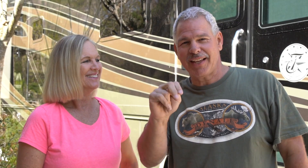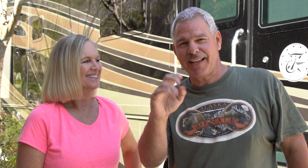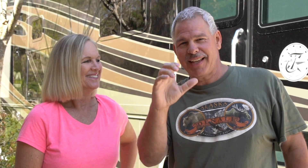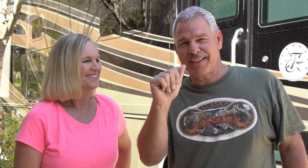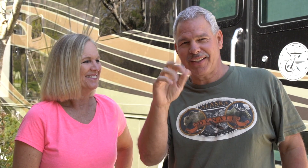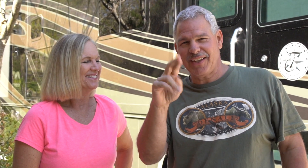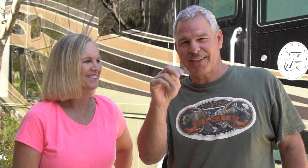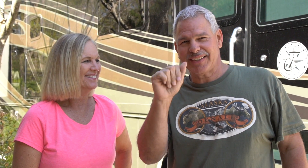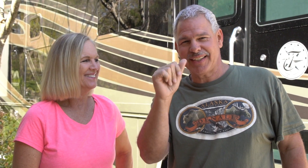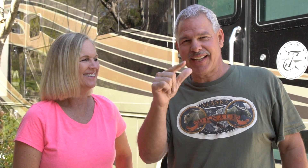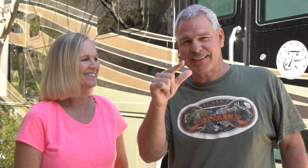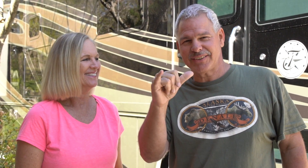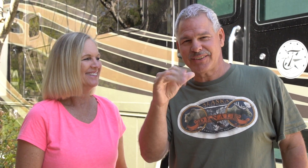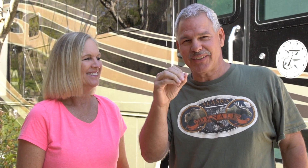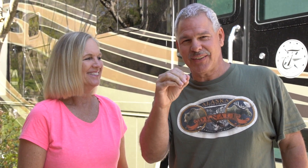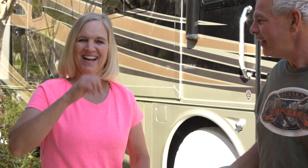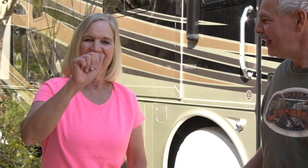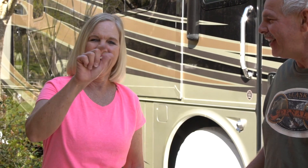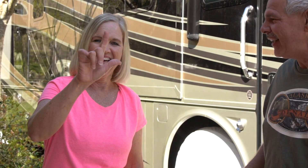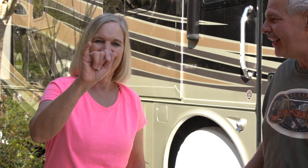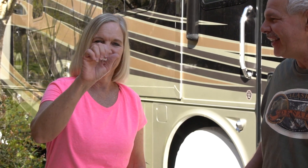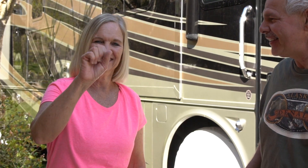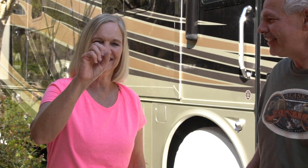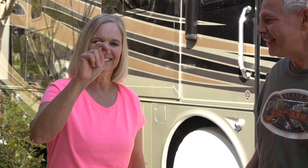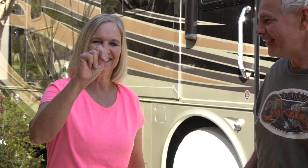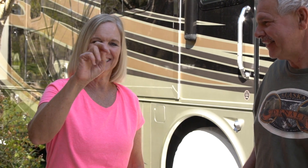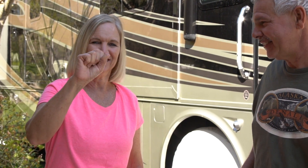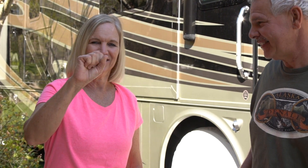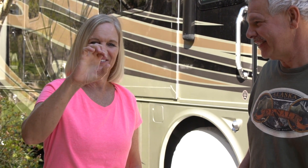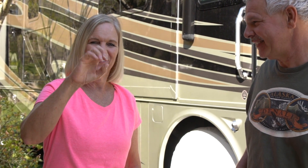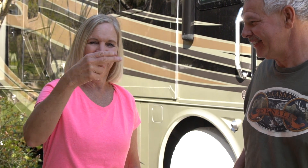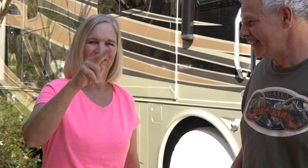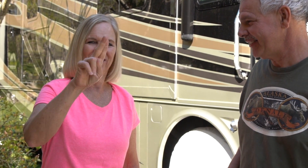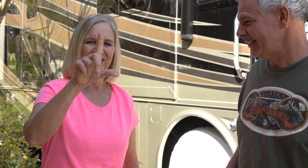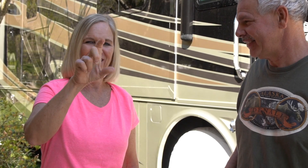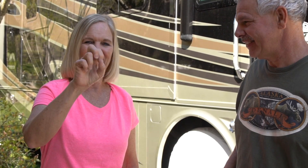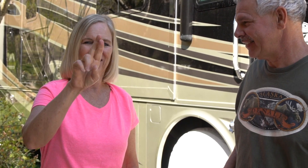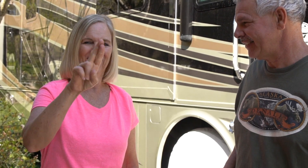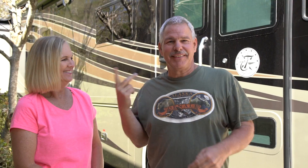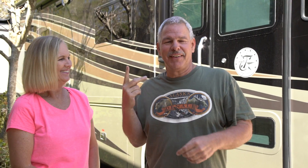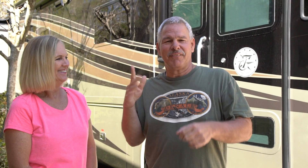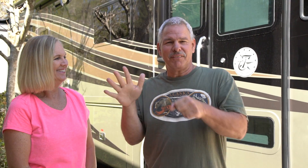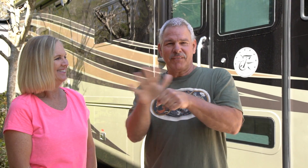My name is John Carnaggio. Alison Sehuler.